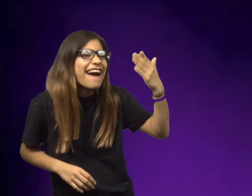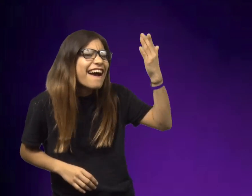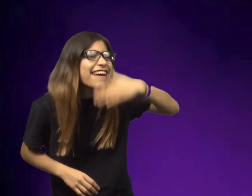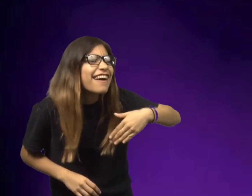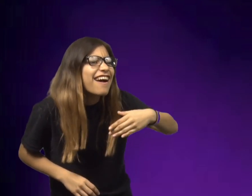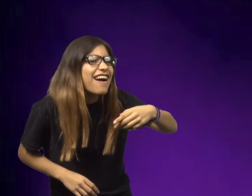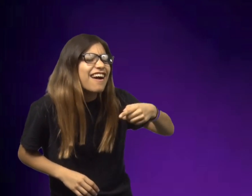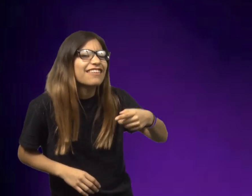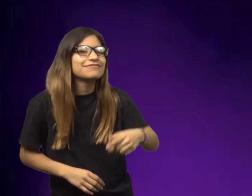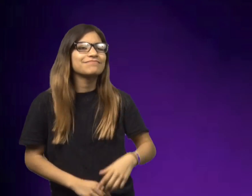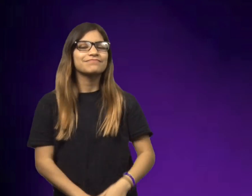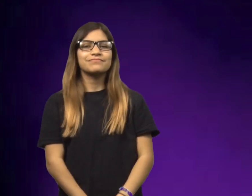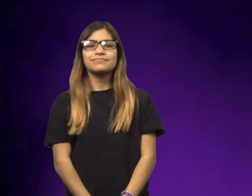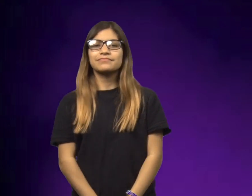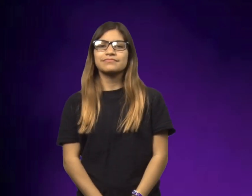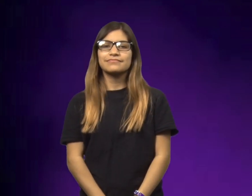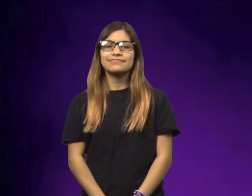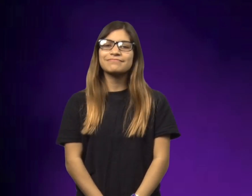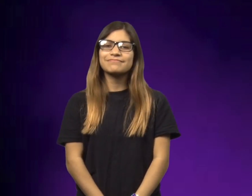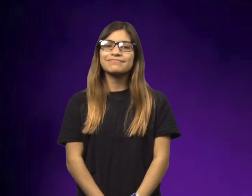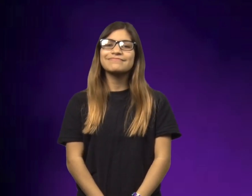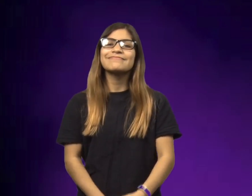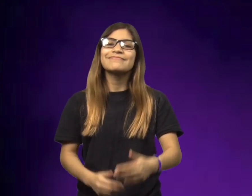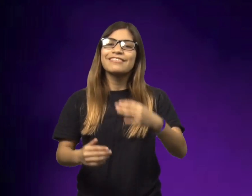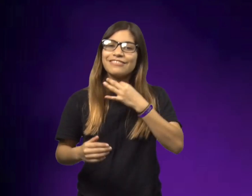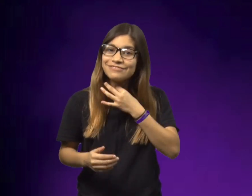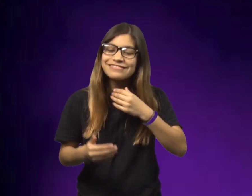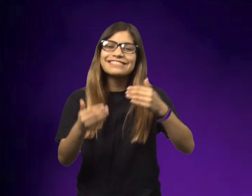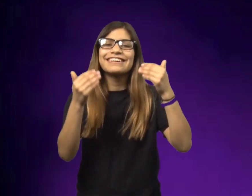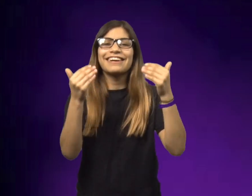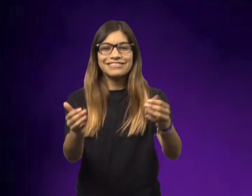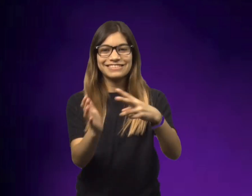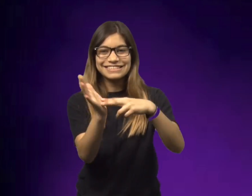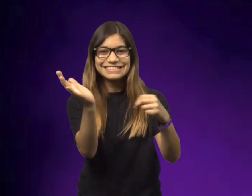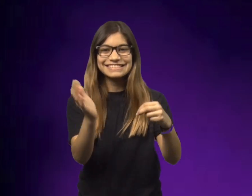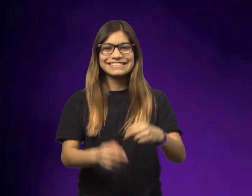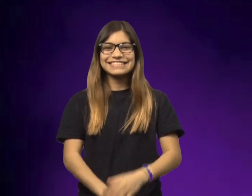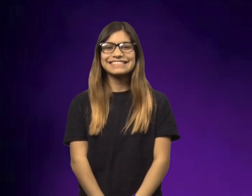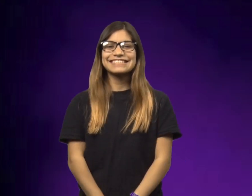I didn't see anything. If you're curious to know what happens go ahead and read.